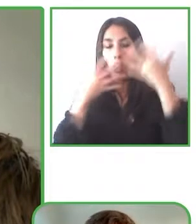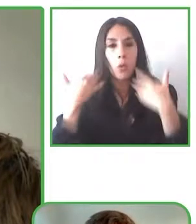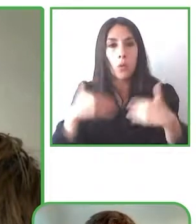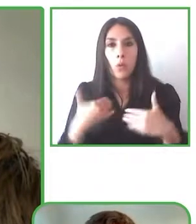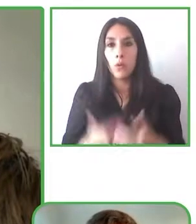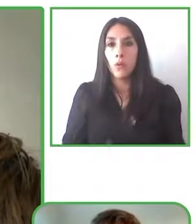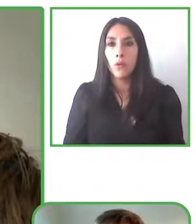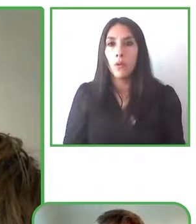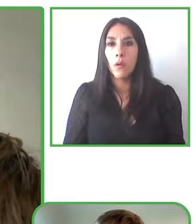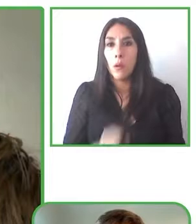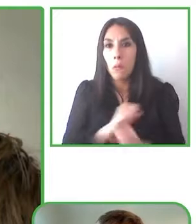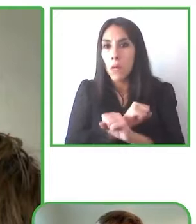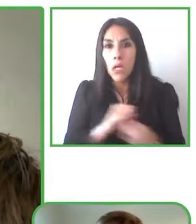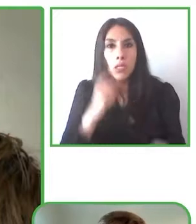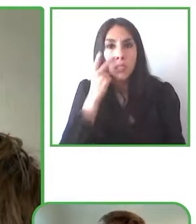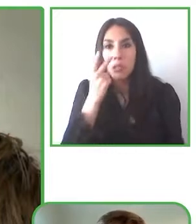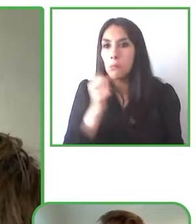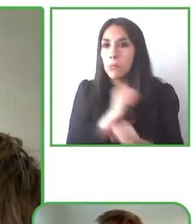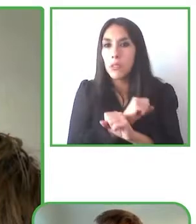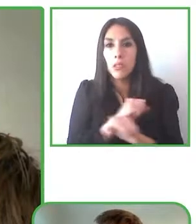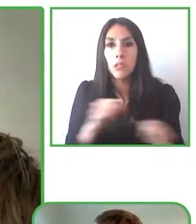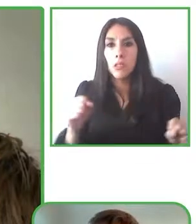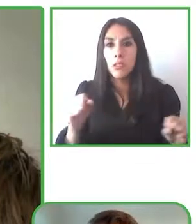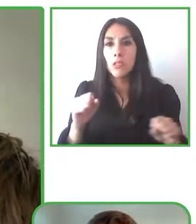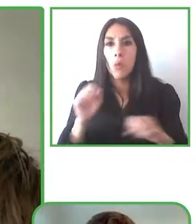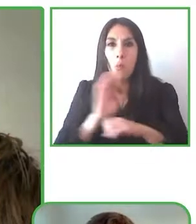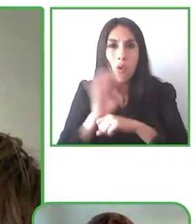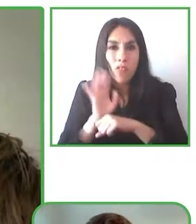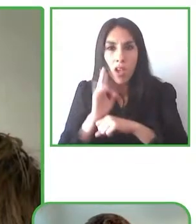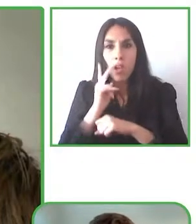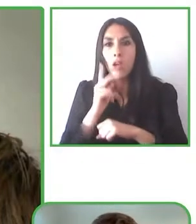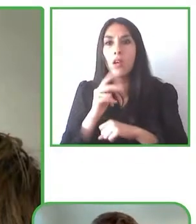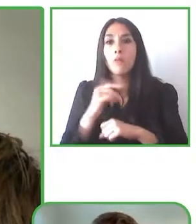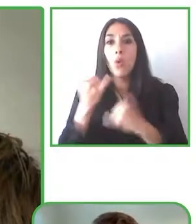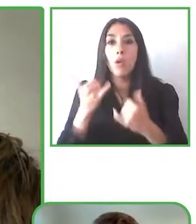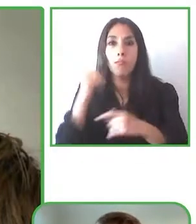could translate the movie for my little brother so he could watch movies in any languages